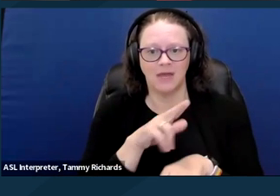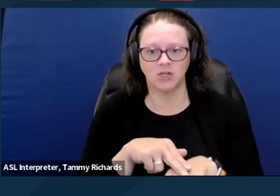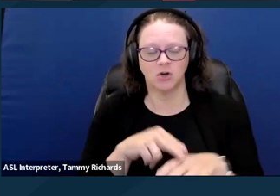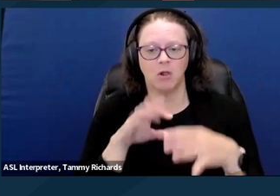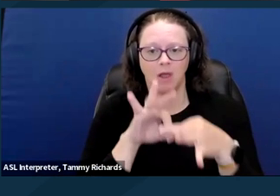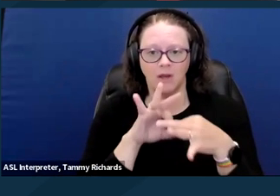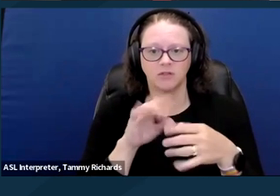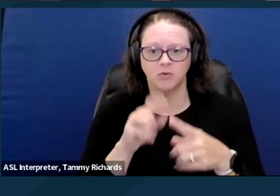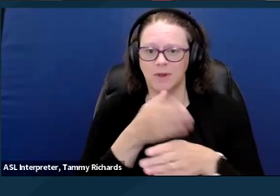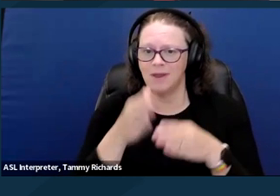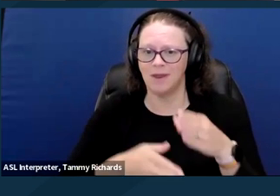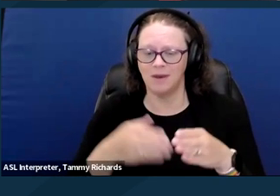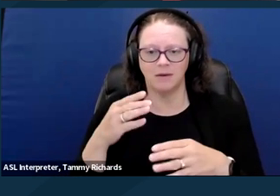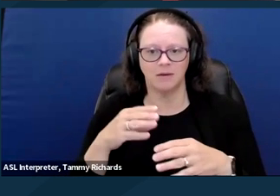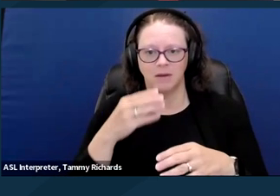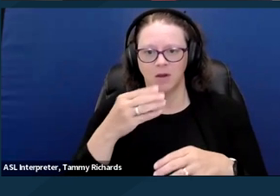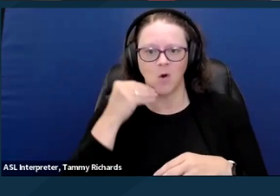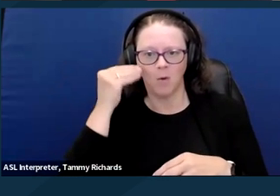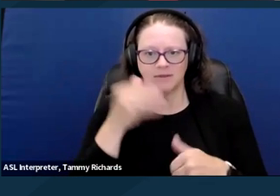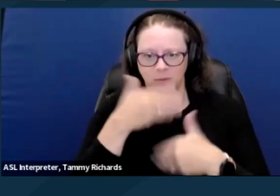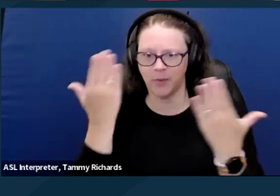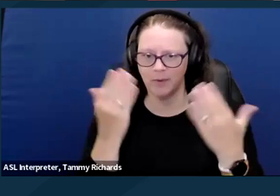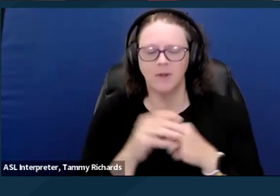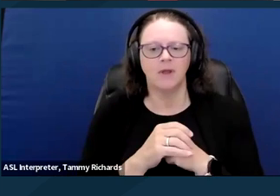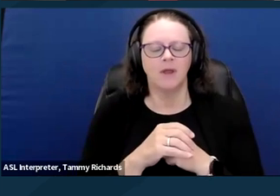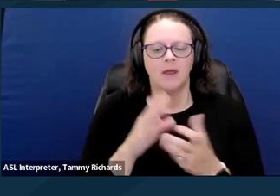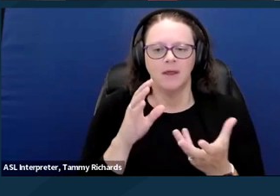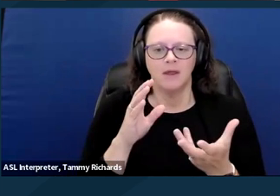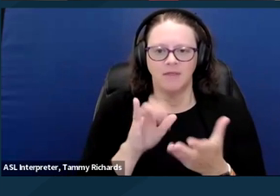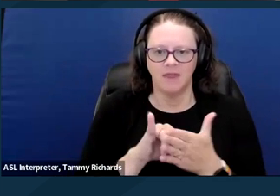has created a guide called What Communities Need to Know